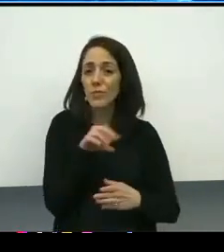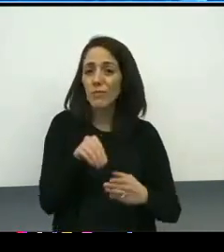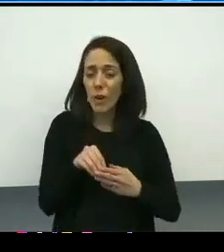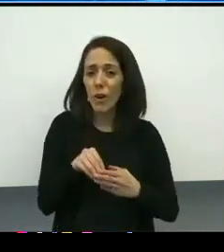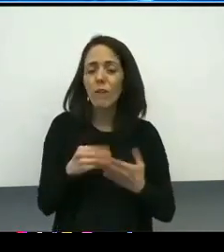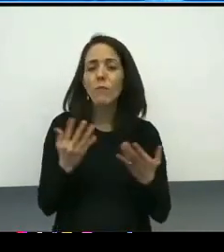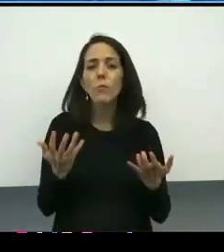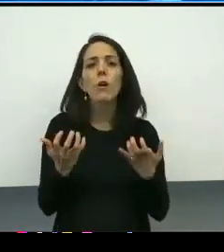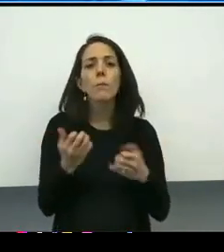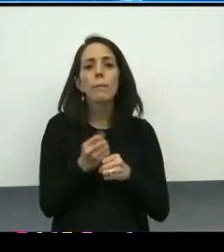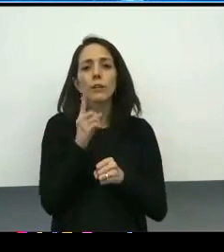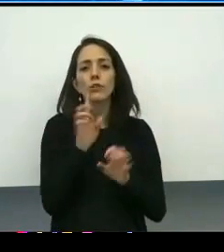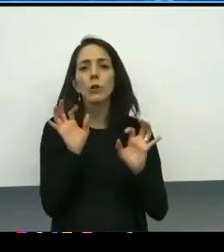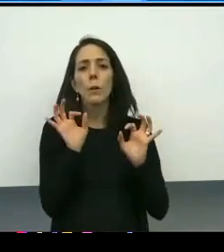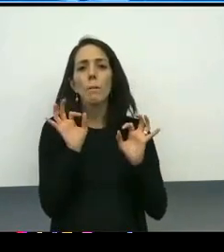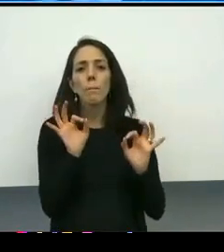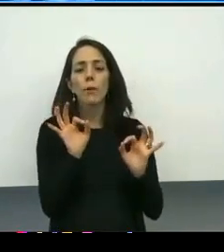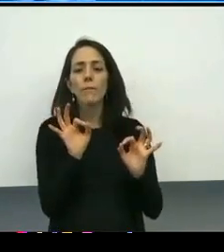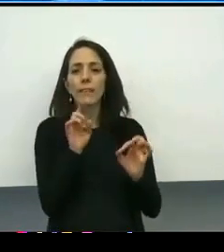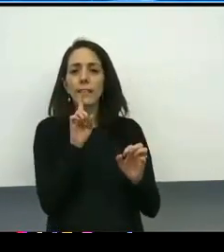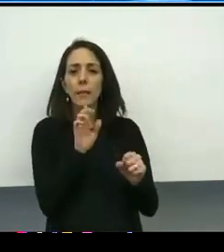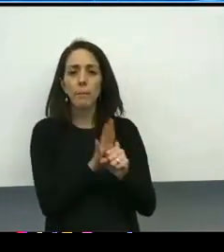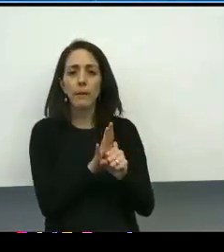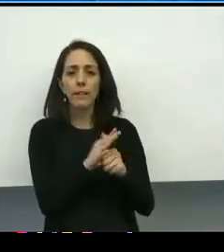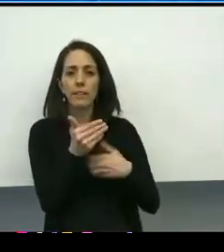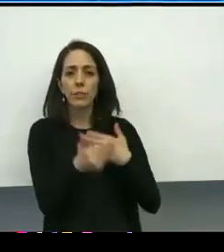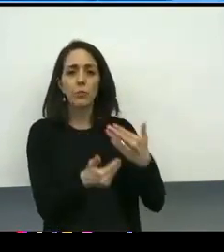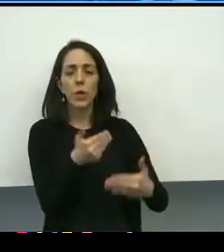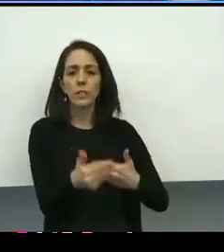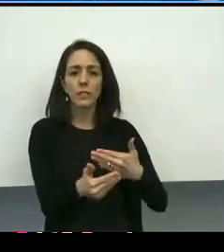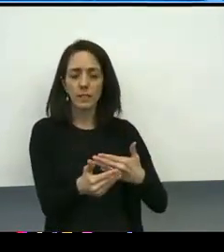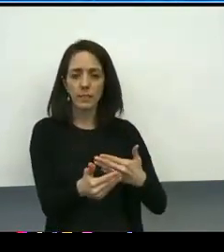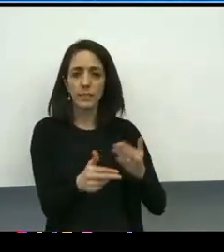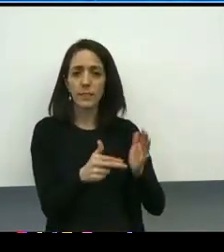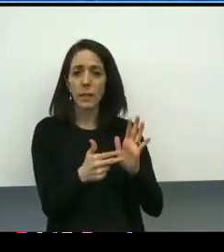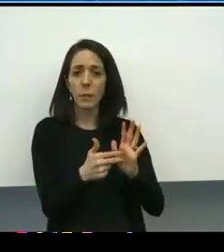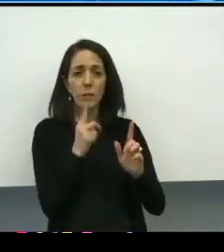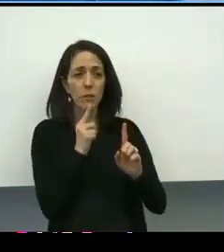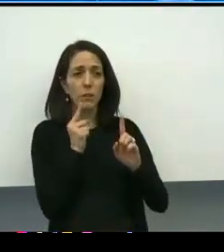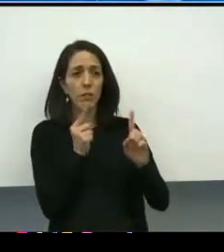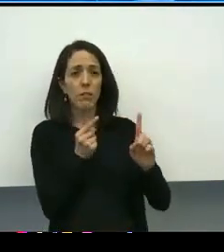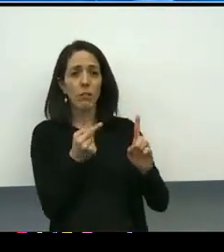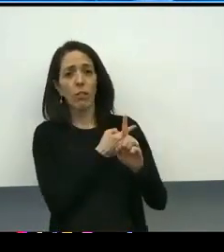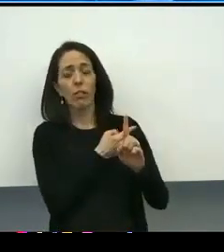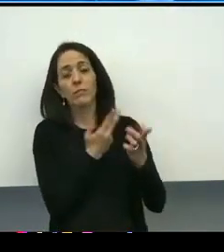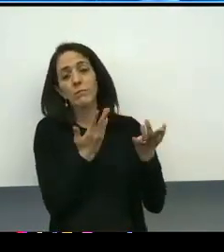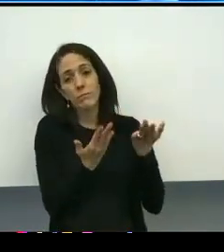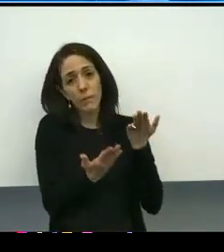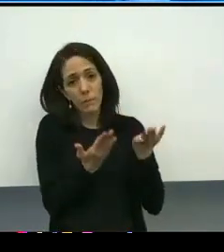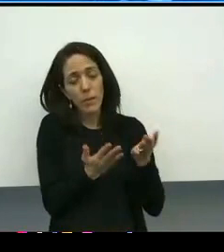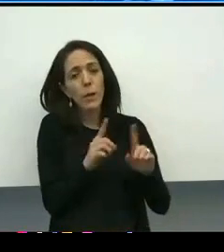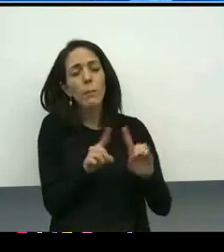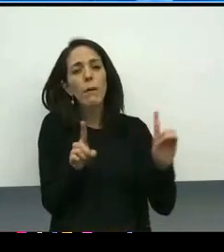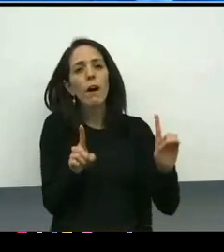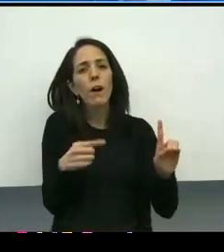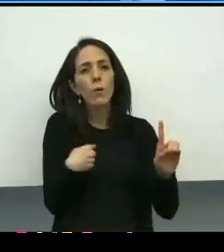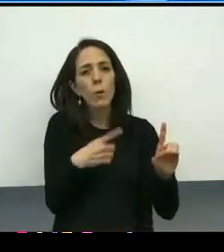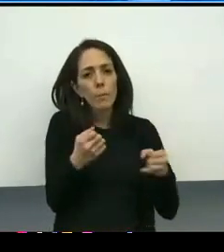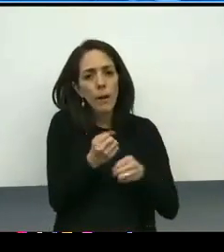is to be perfectly committed to the process. It does not mean that the mark will not be missed, however, we have to be sure in our efforts.